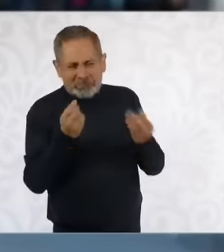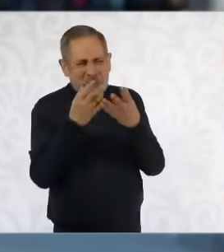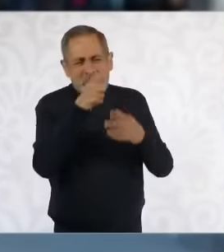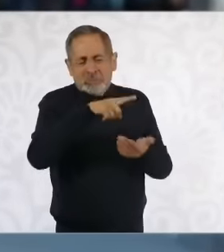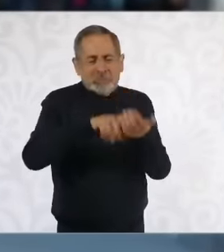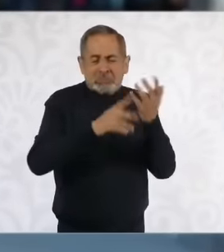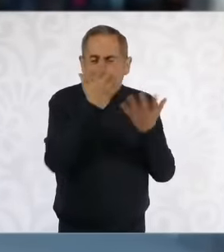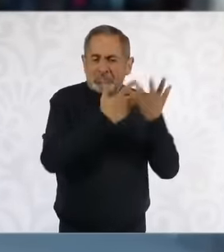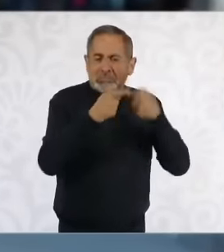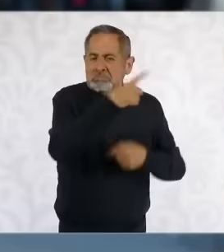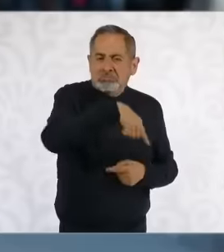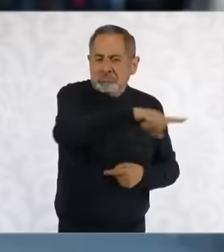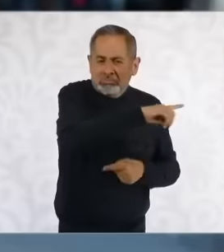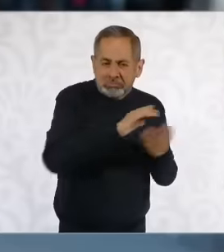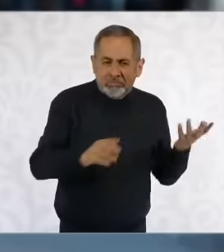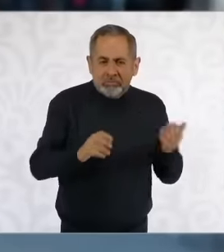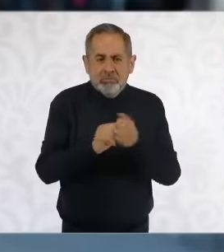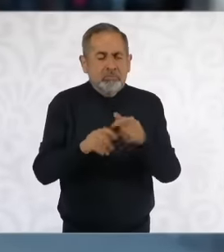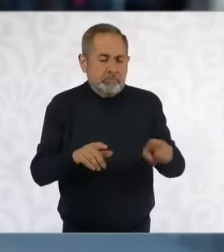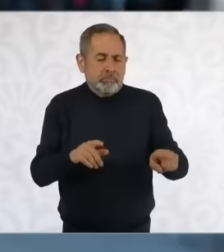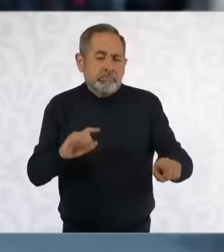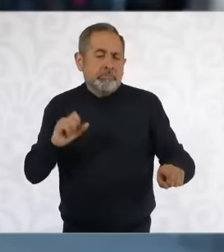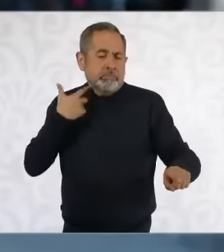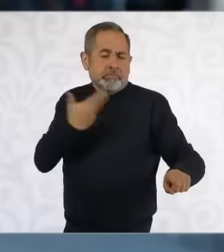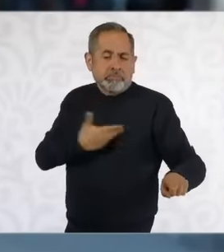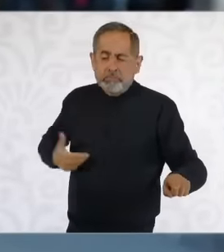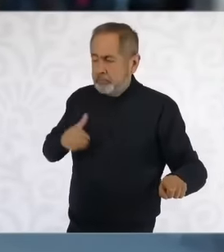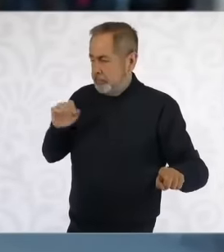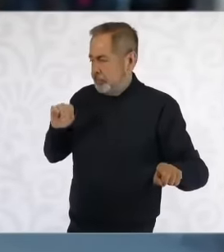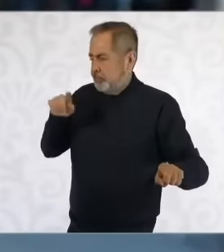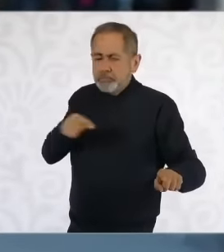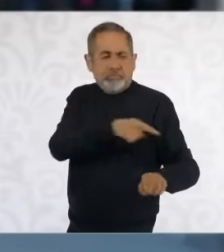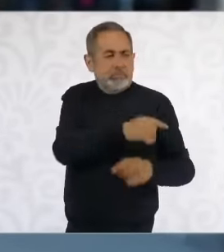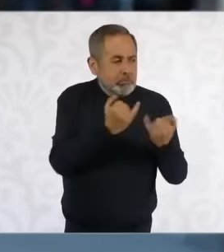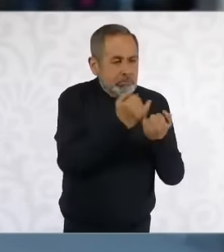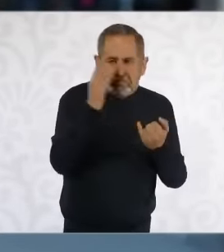that was mentioned a lot with former president López Obrador, who would respond to him. To those who say